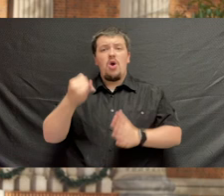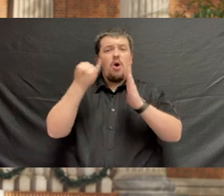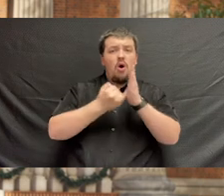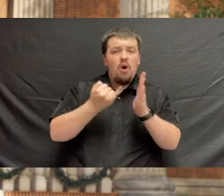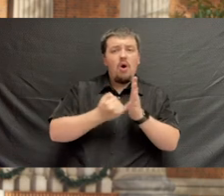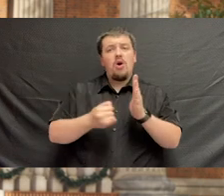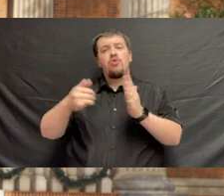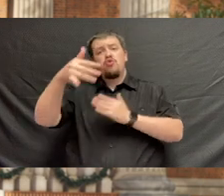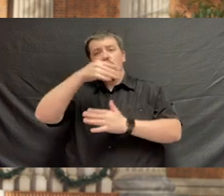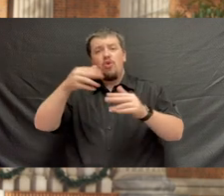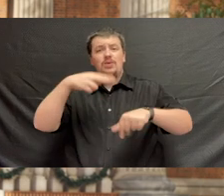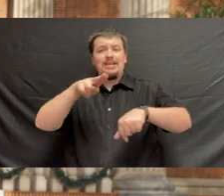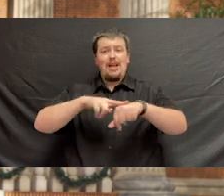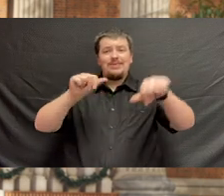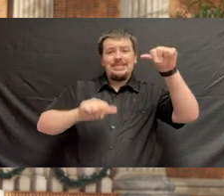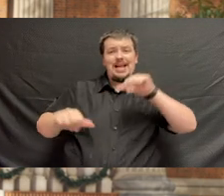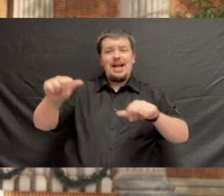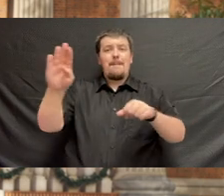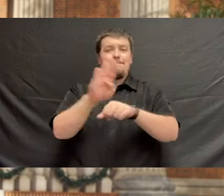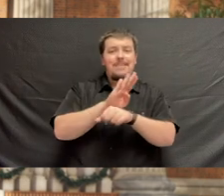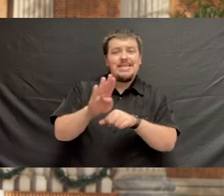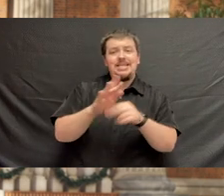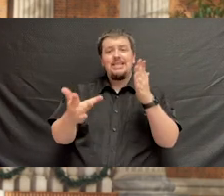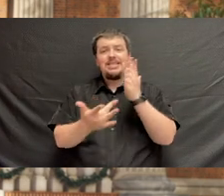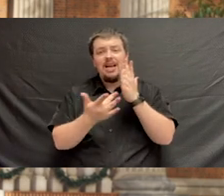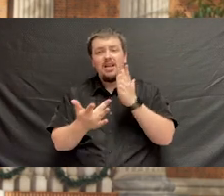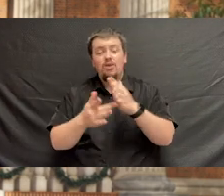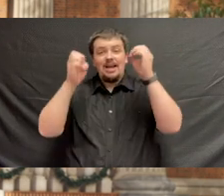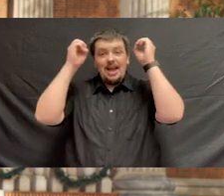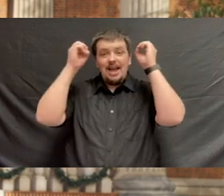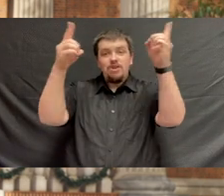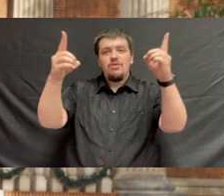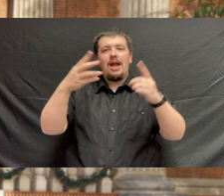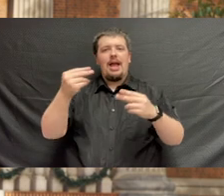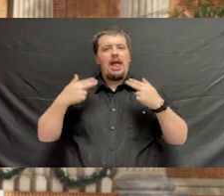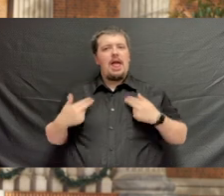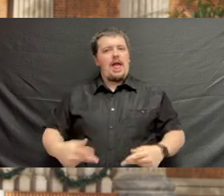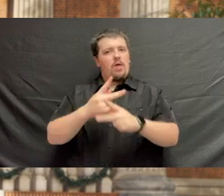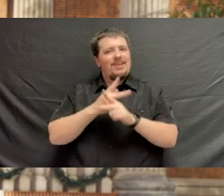social and natural sciences, business and technology, education, and healthcare.